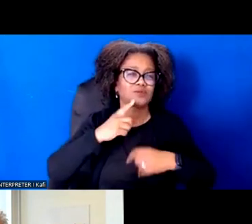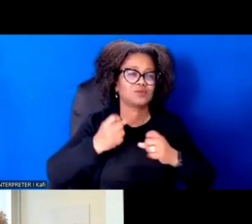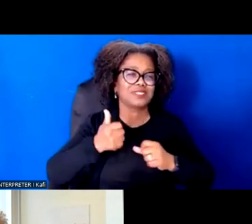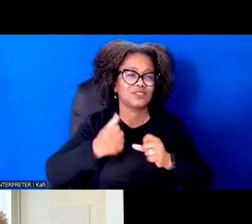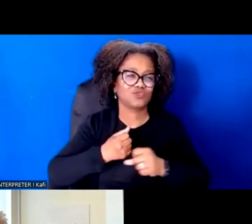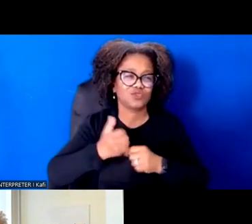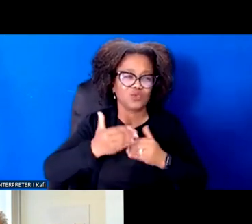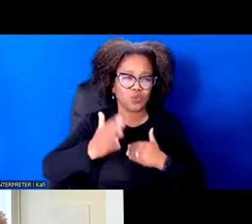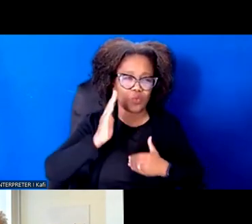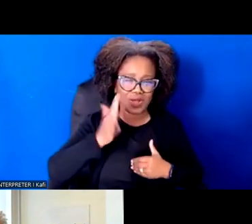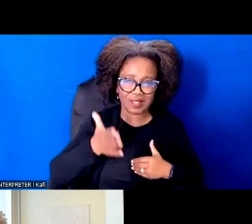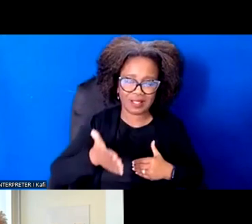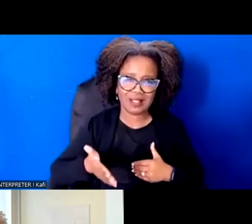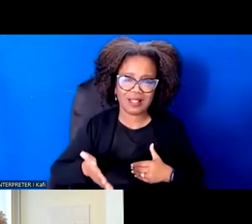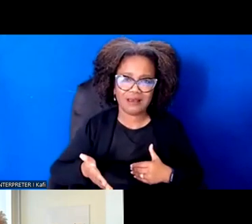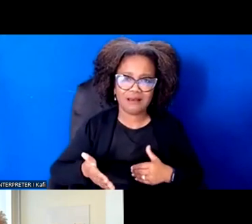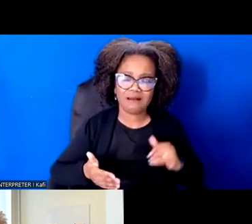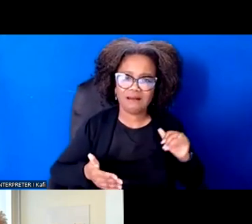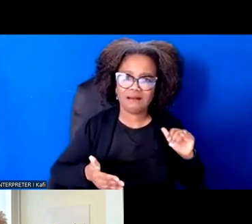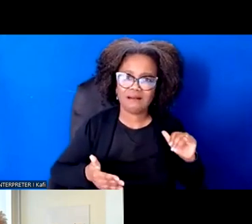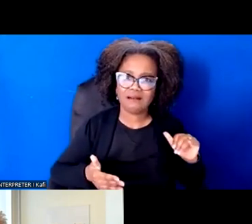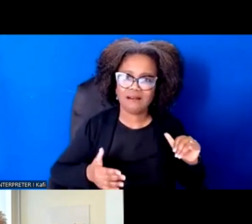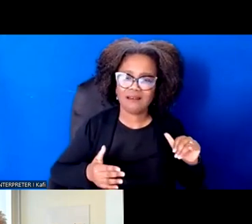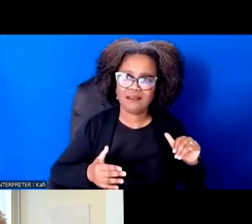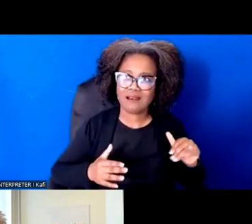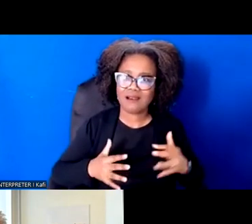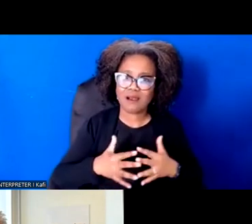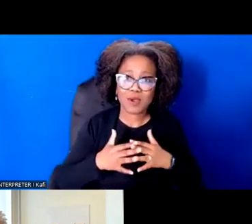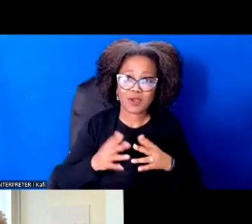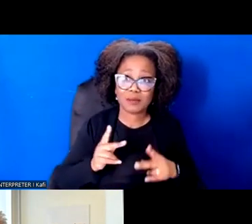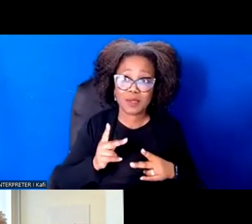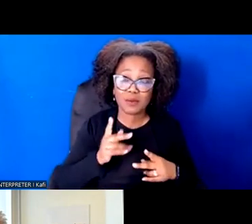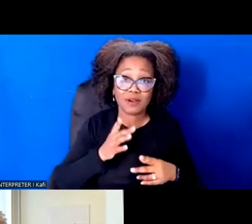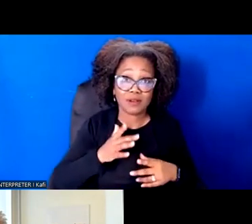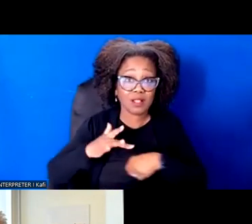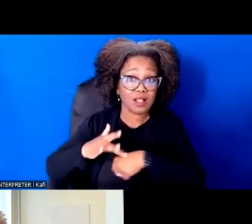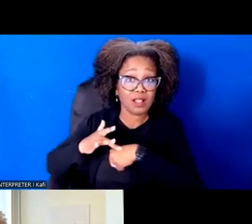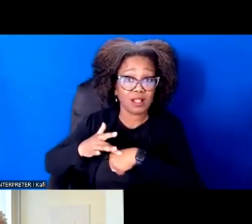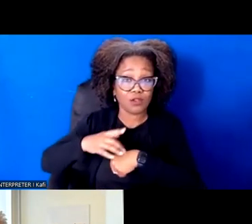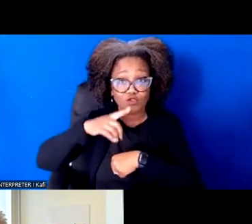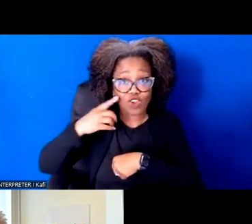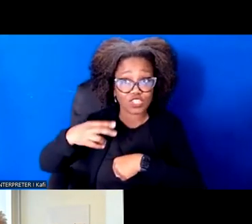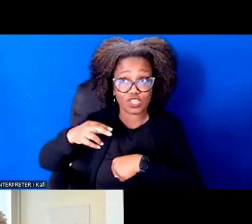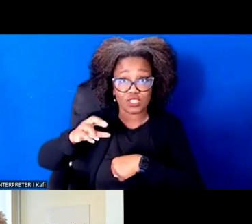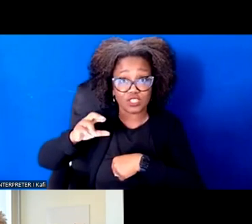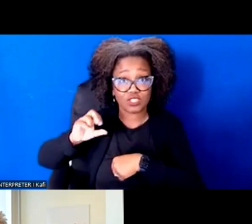And the follow up is that he's talking to a black janitor. Can we talk to black janitor in Cape Canaveral?